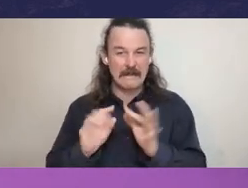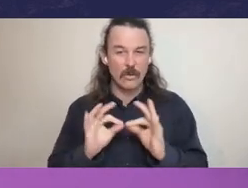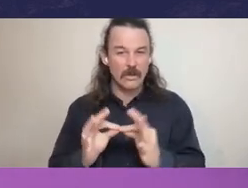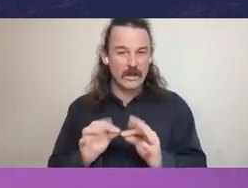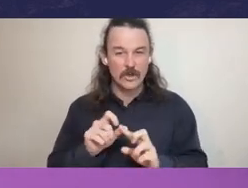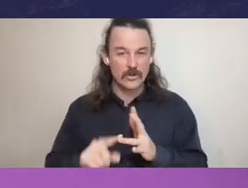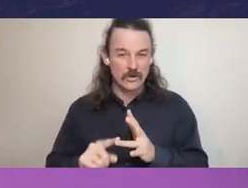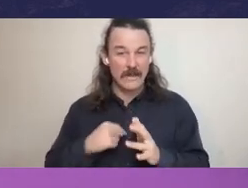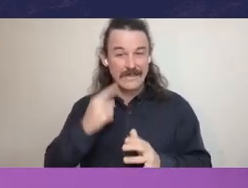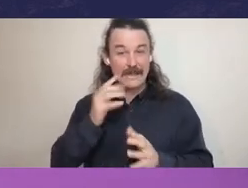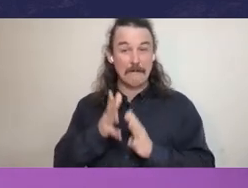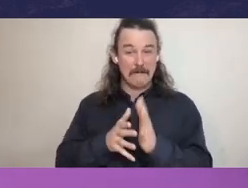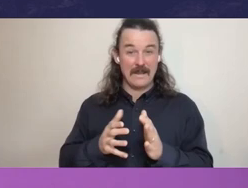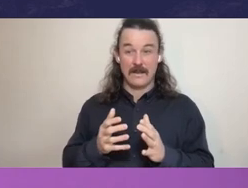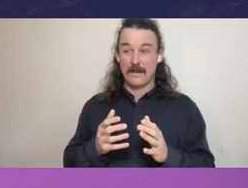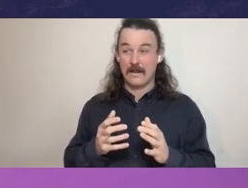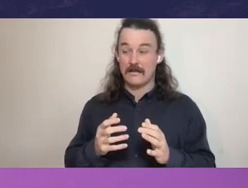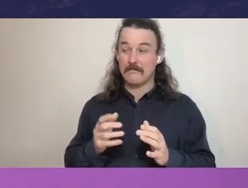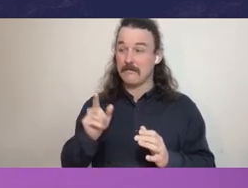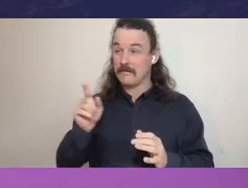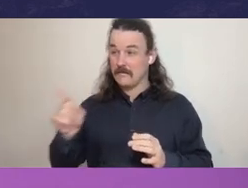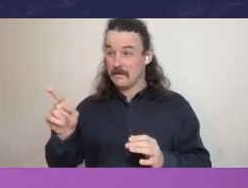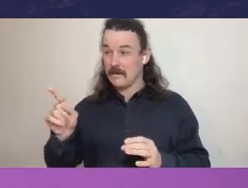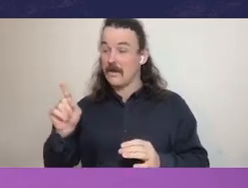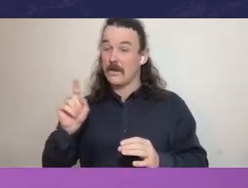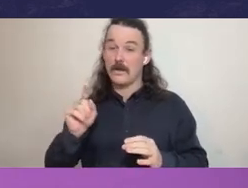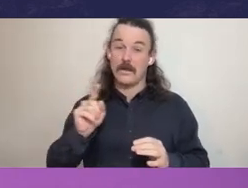public attention and focus on those sorts of issues.